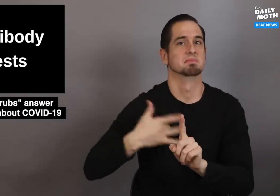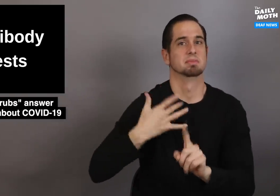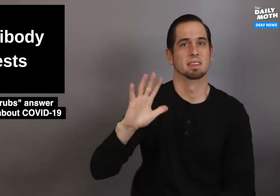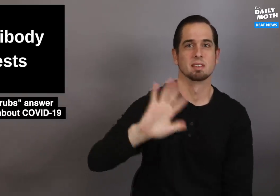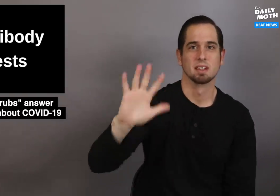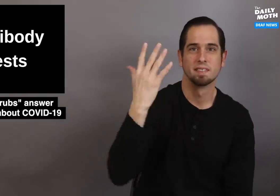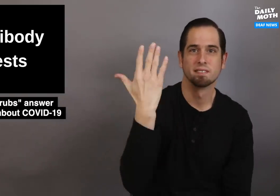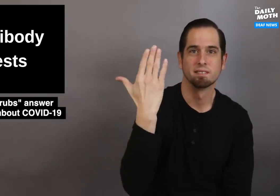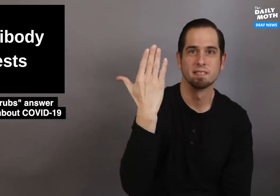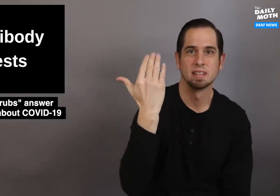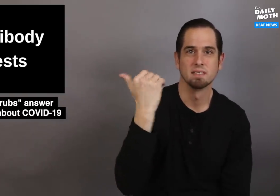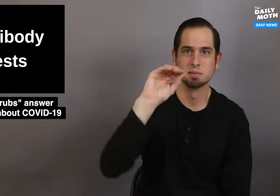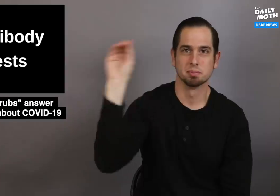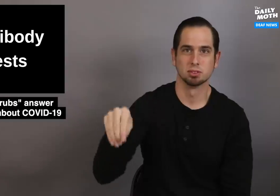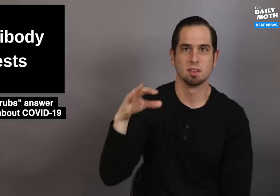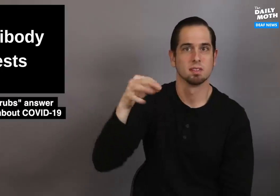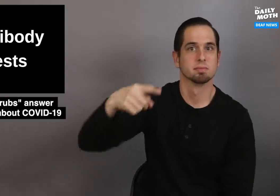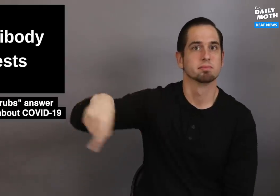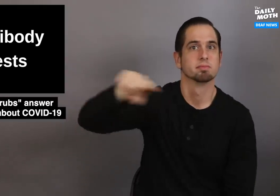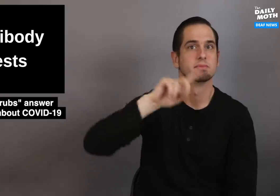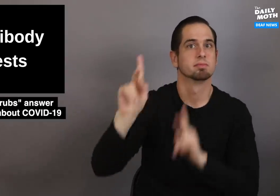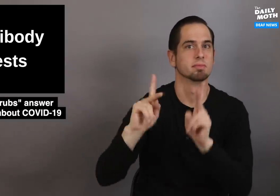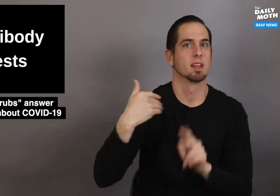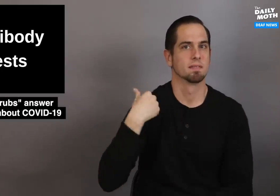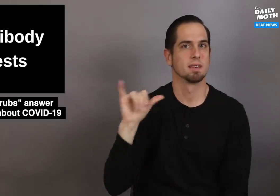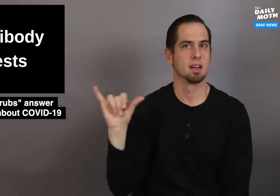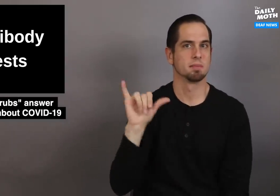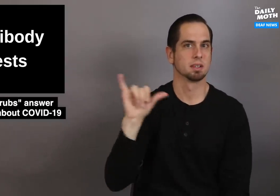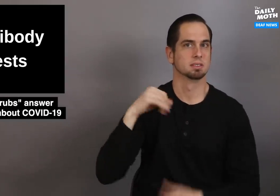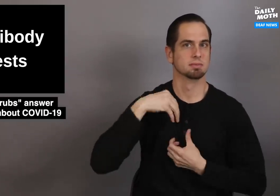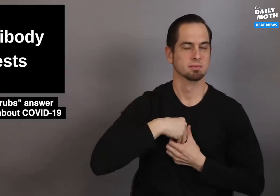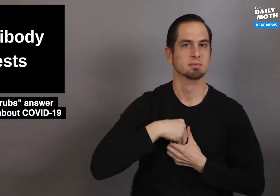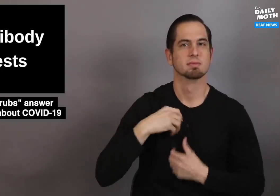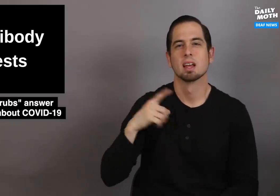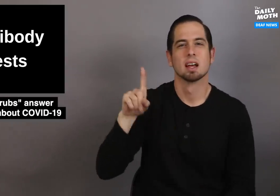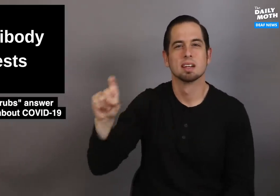they believe about 15% of the population have antibodies.